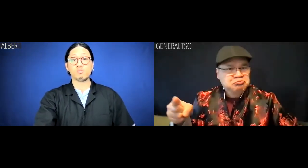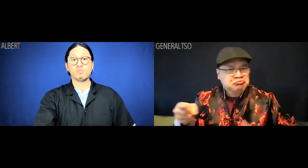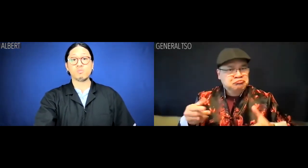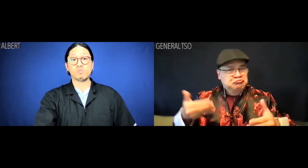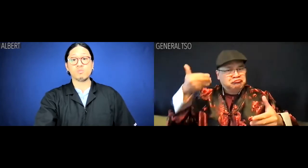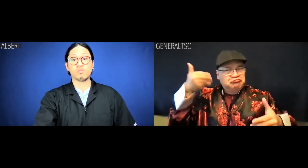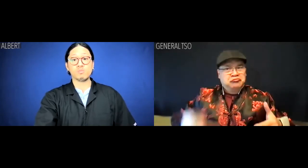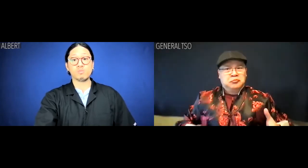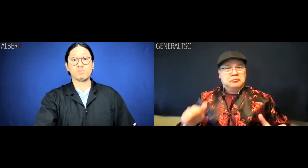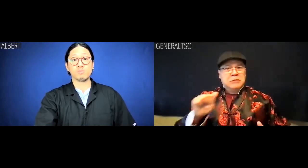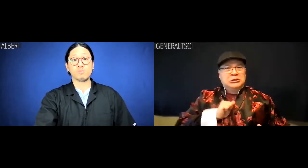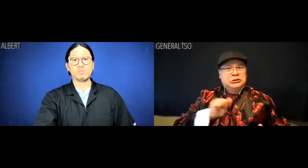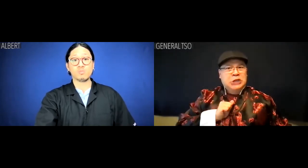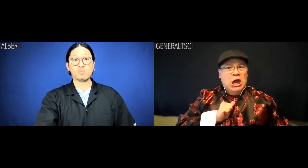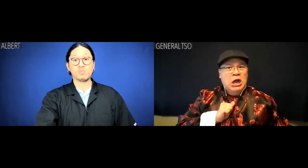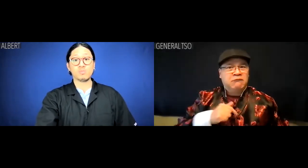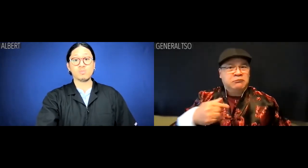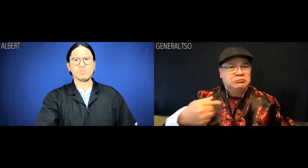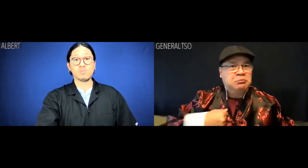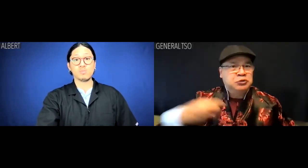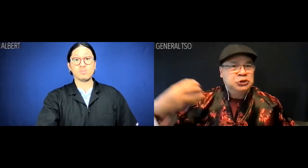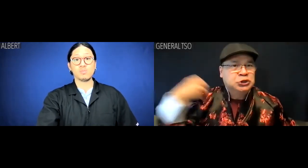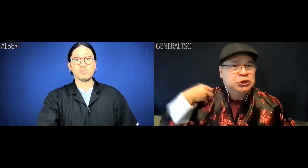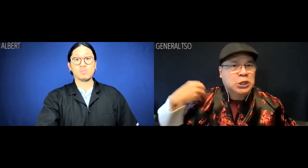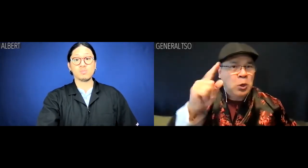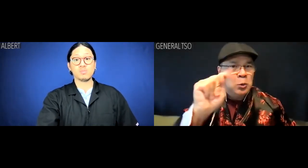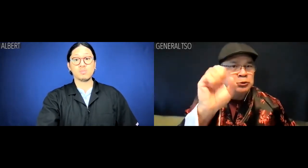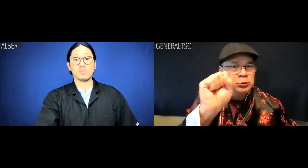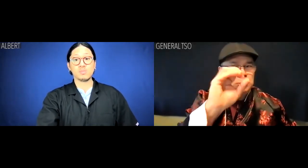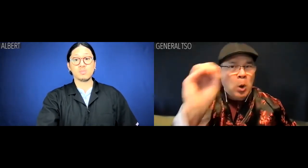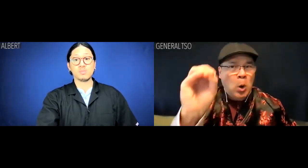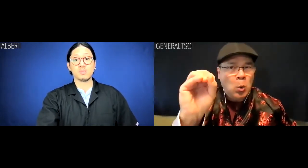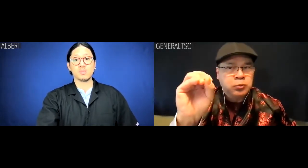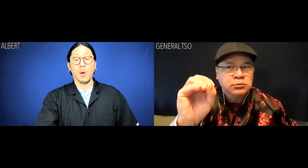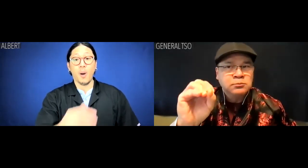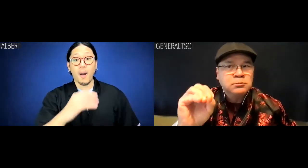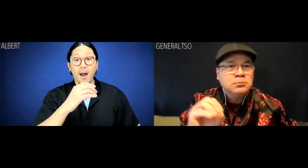Allow me to introduce myself. I am General Tso